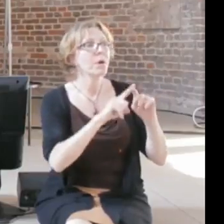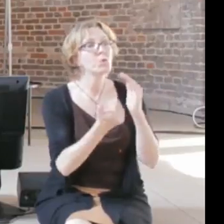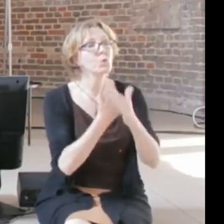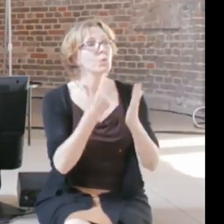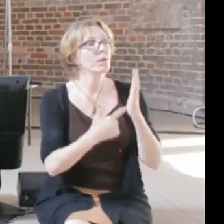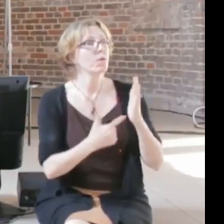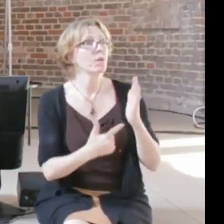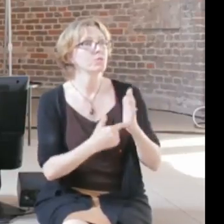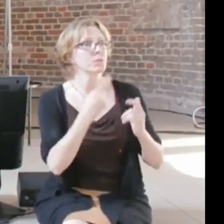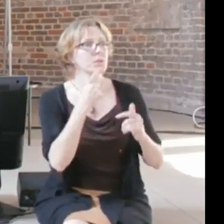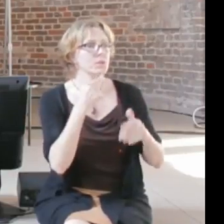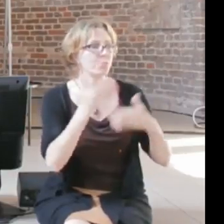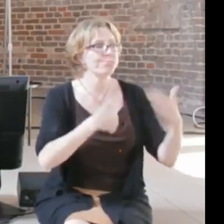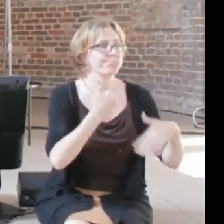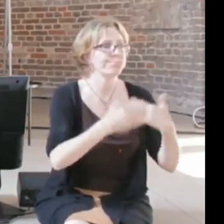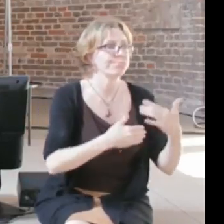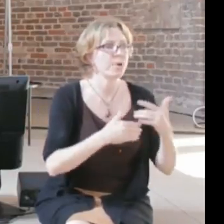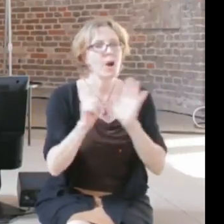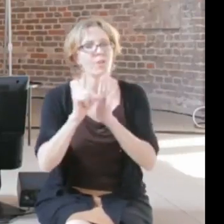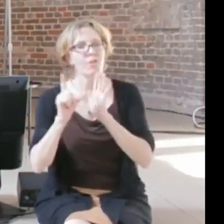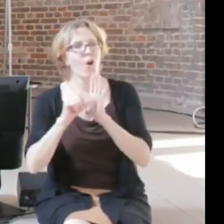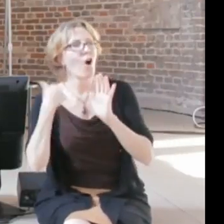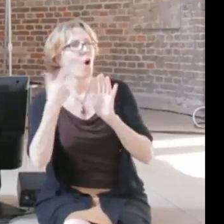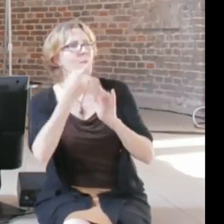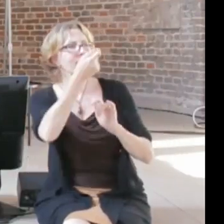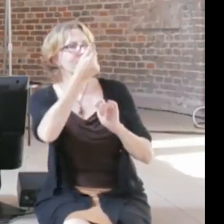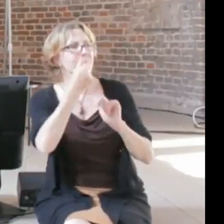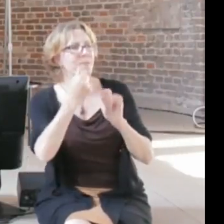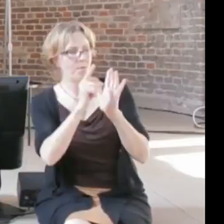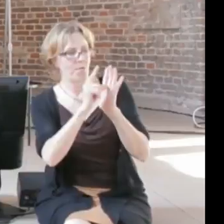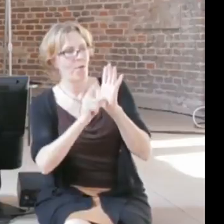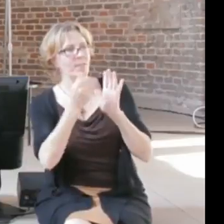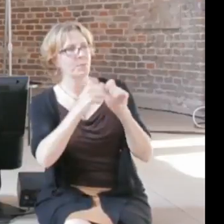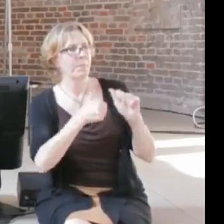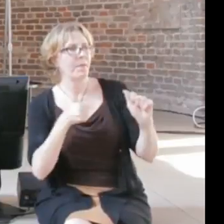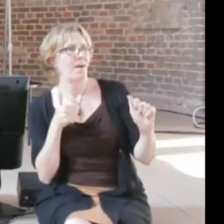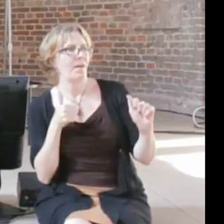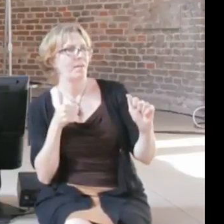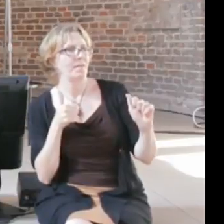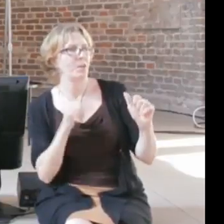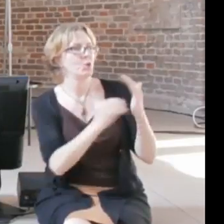development, but on the positive side I think you can see at least in European politics,